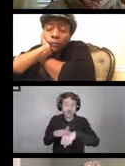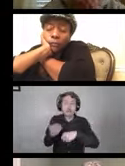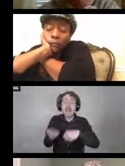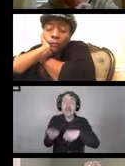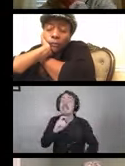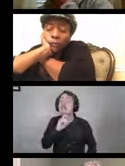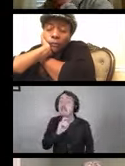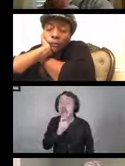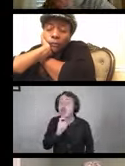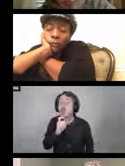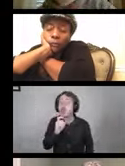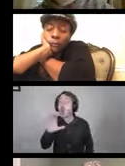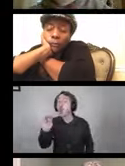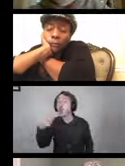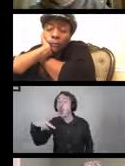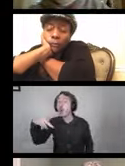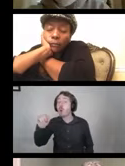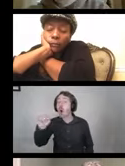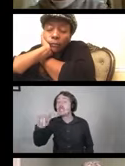composites or plastic.